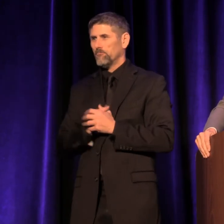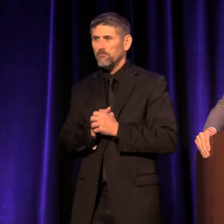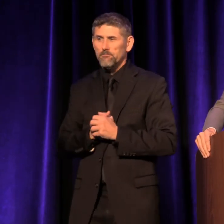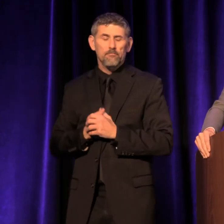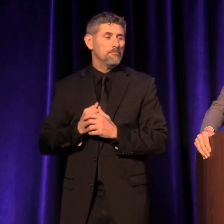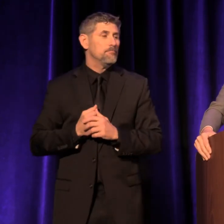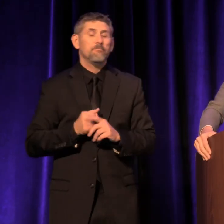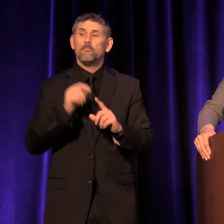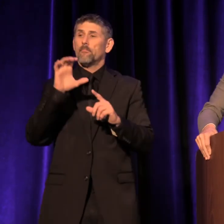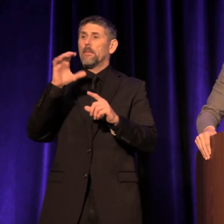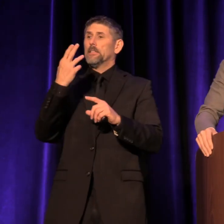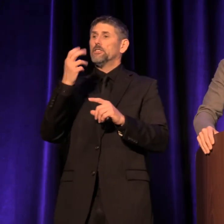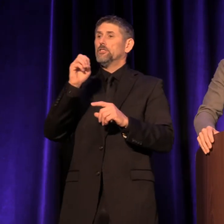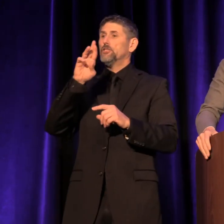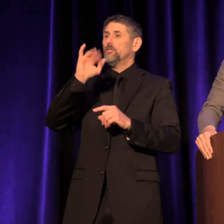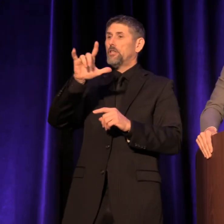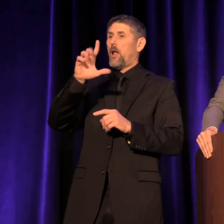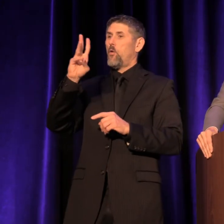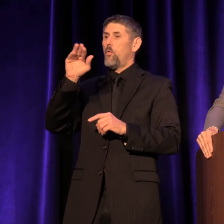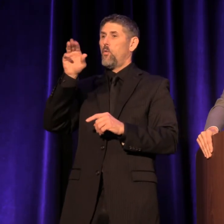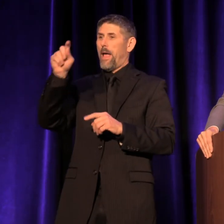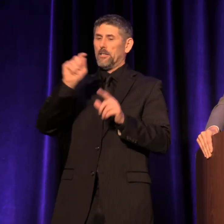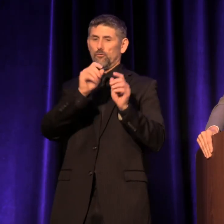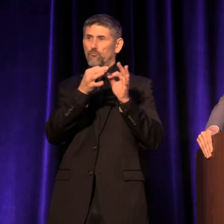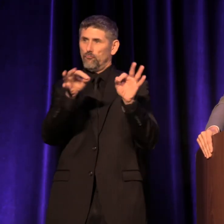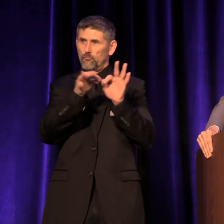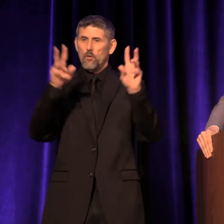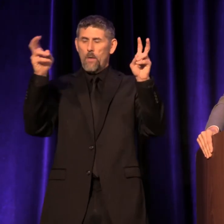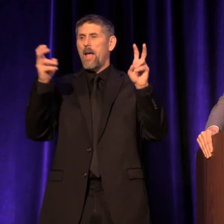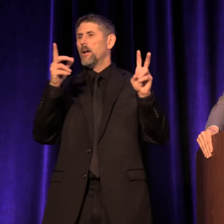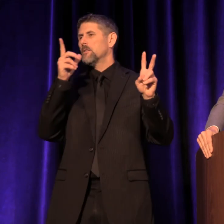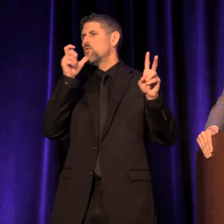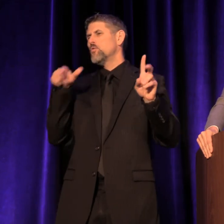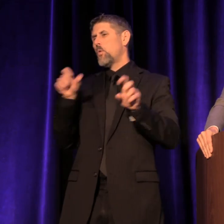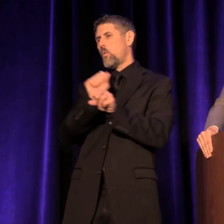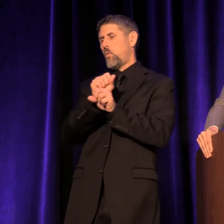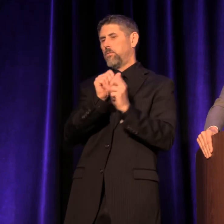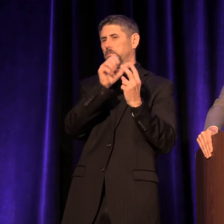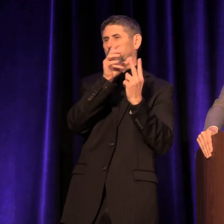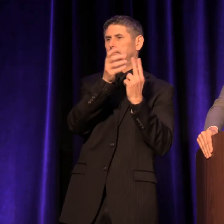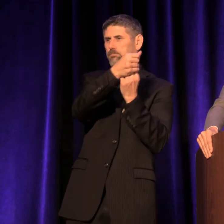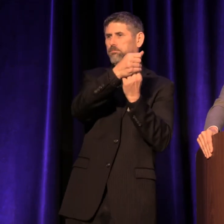Cheryl West who worked with Linda on several projects.